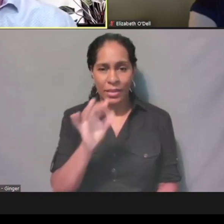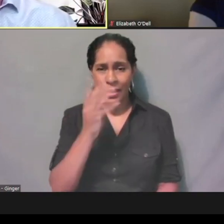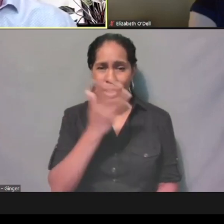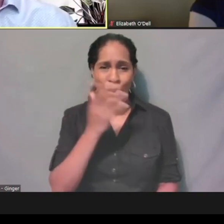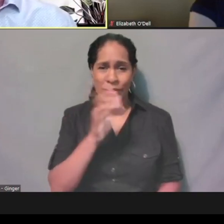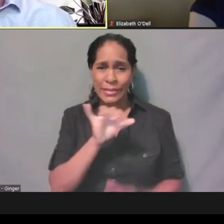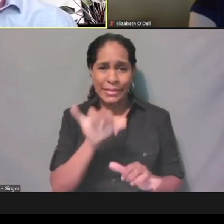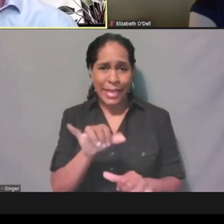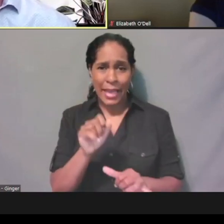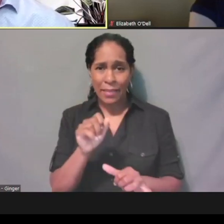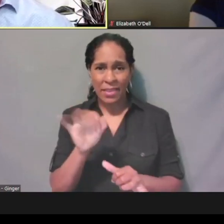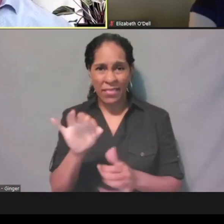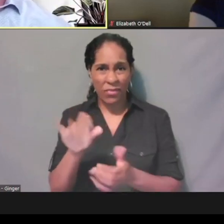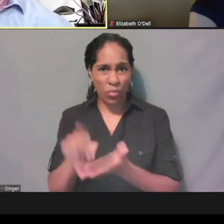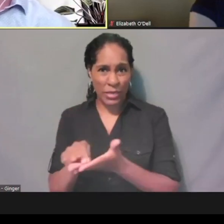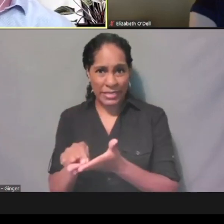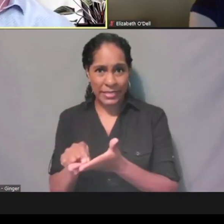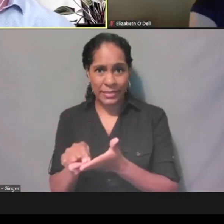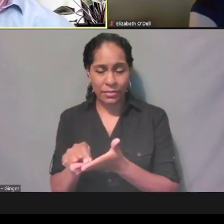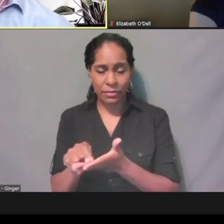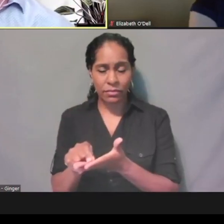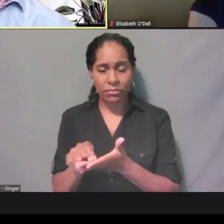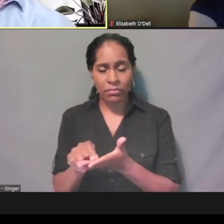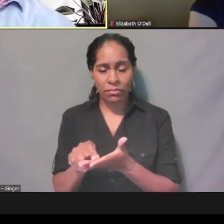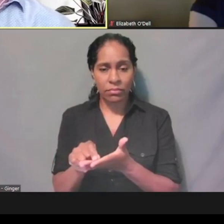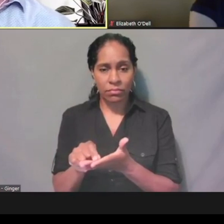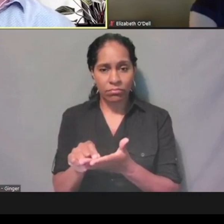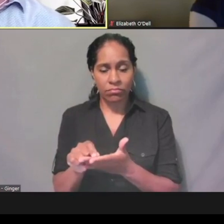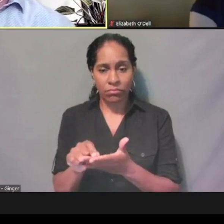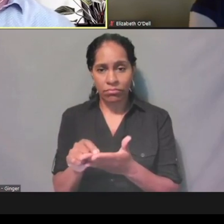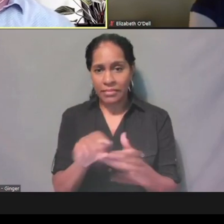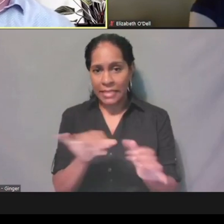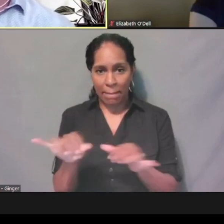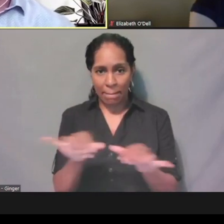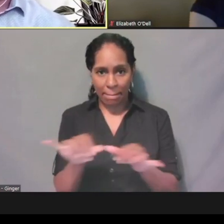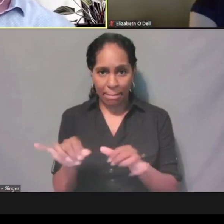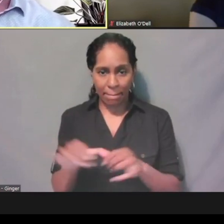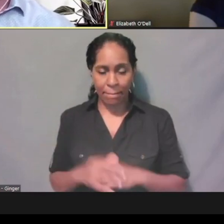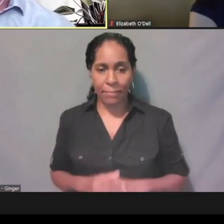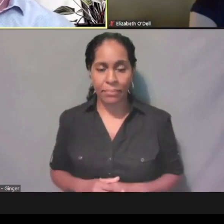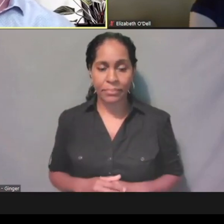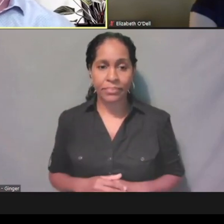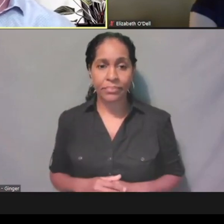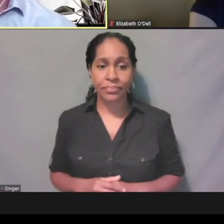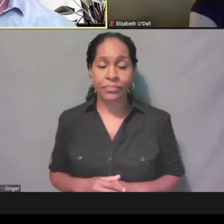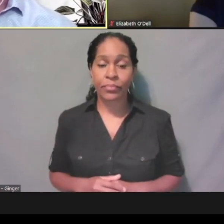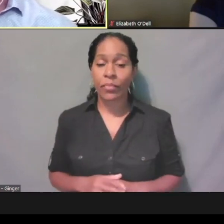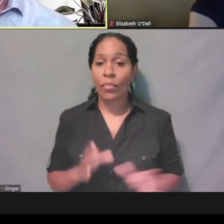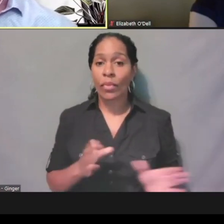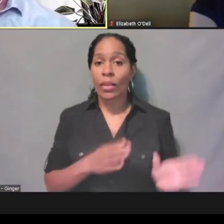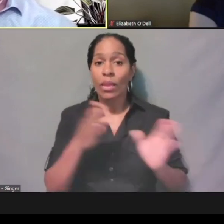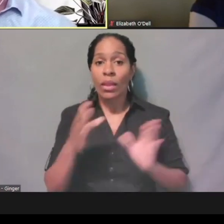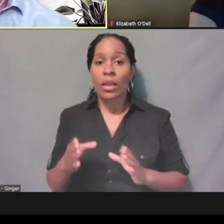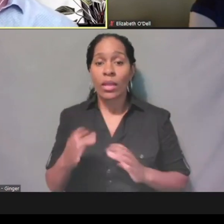and came from their mailbox. The secure messages, which is just a kind of a,